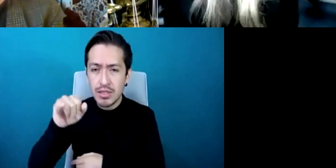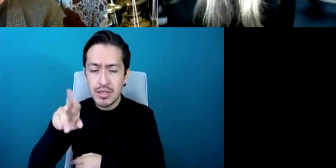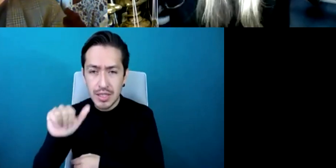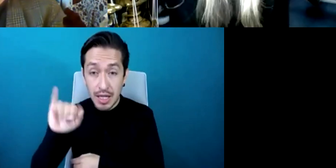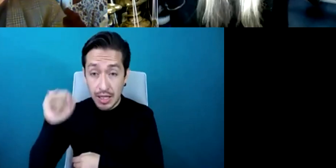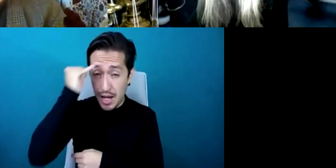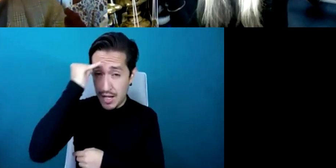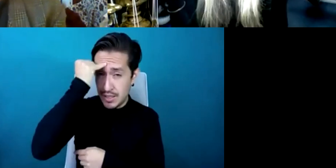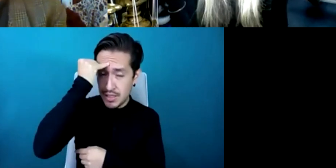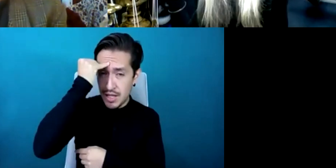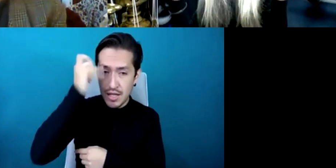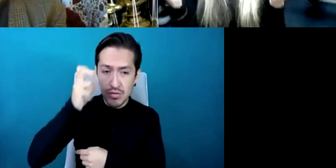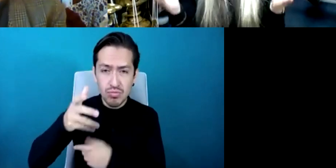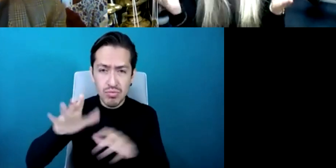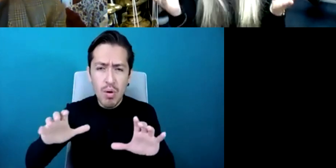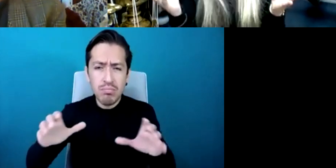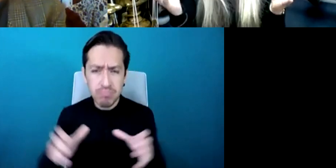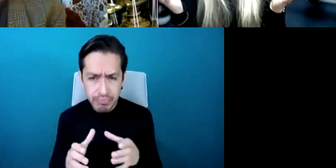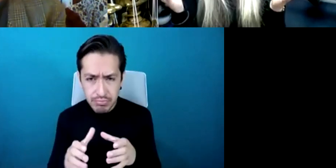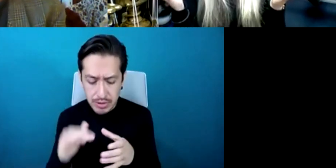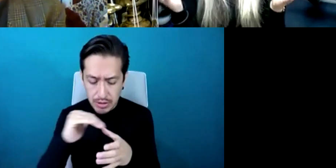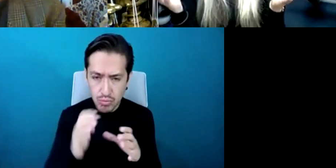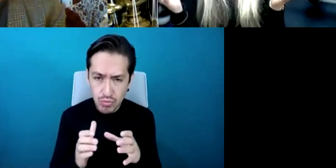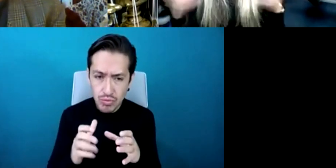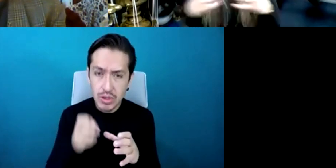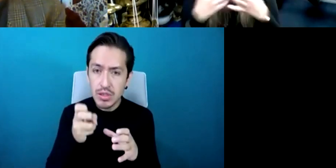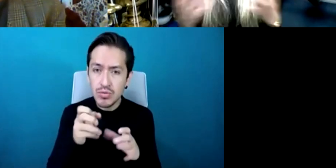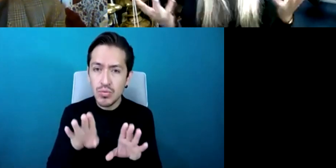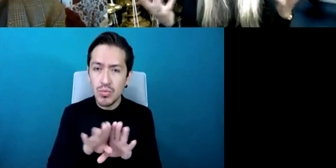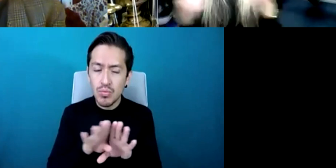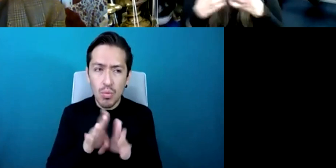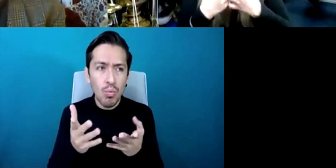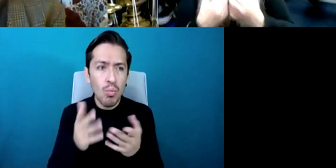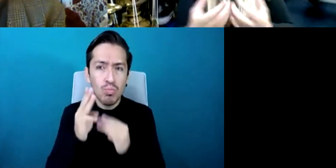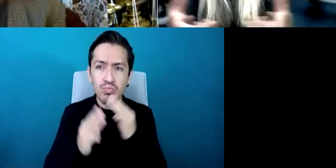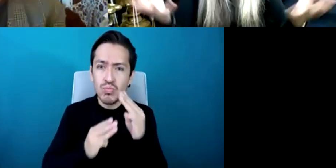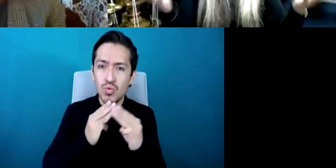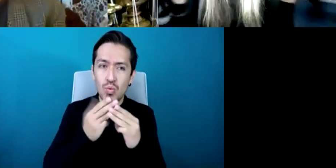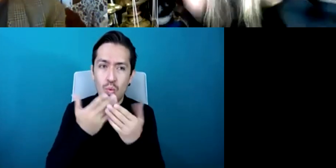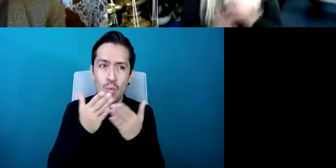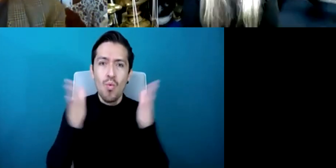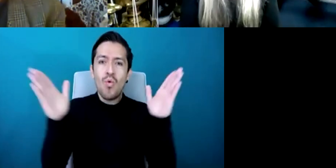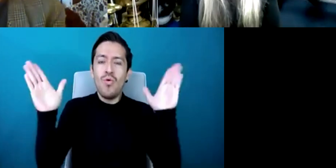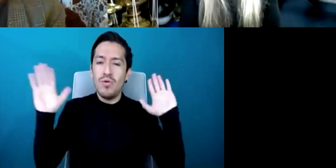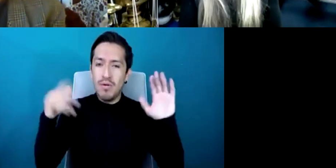catapulted into this amazing world of kanjira and the players and again how it's used on the world